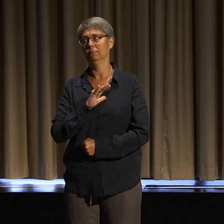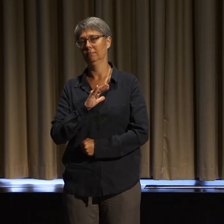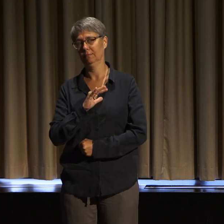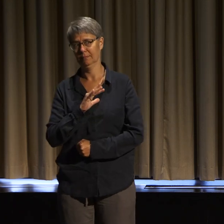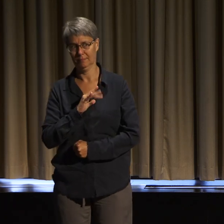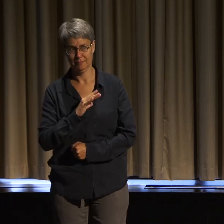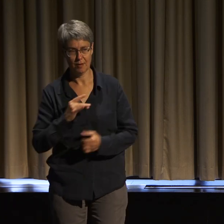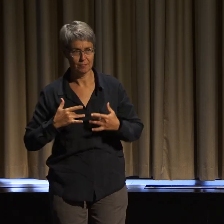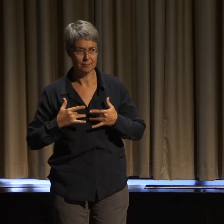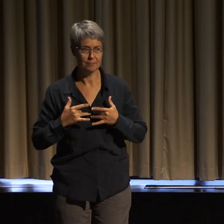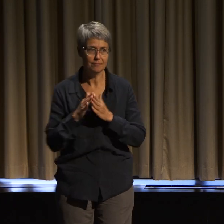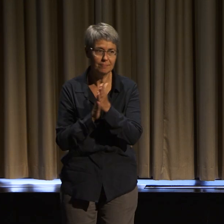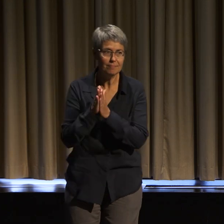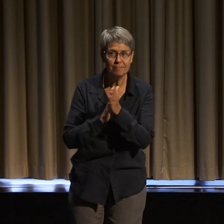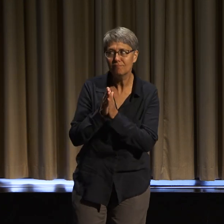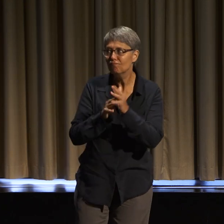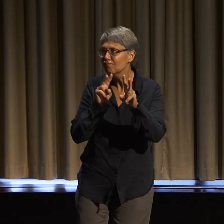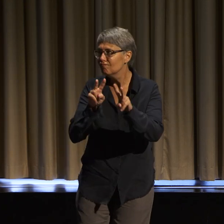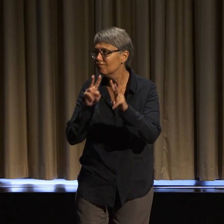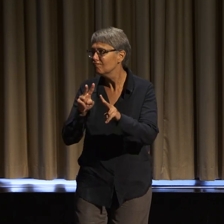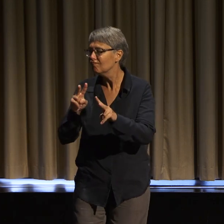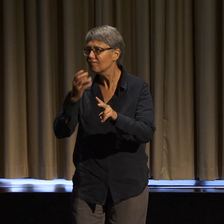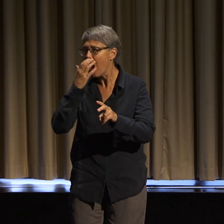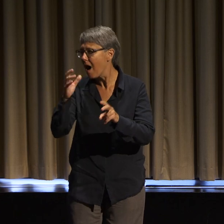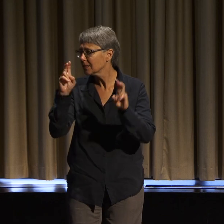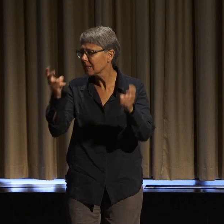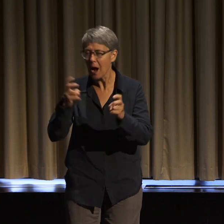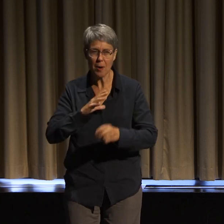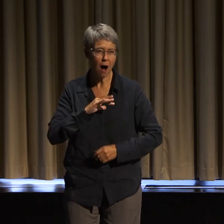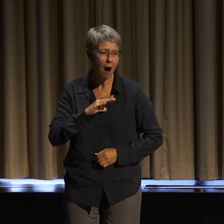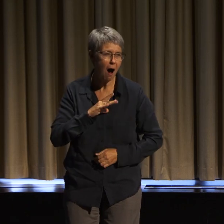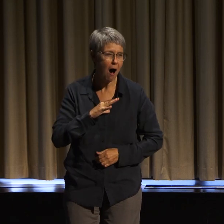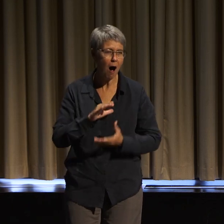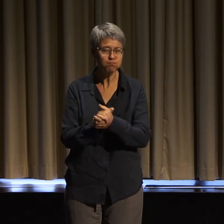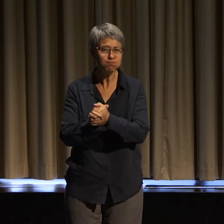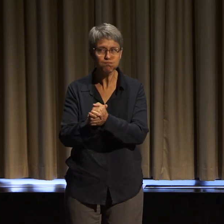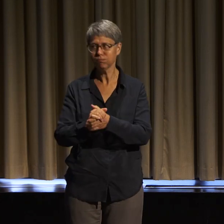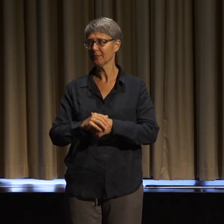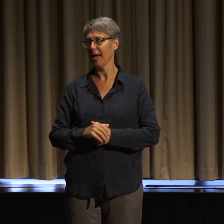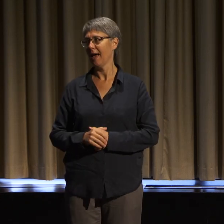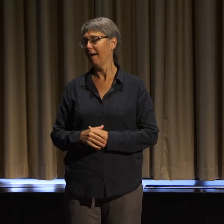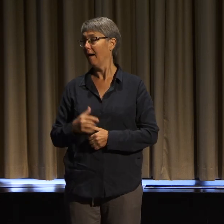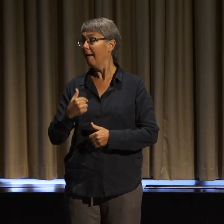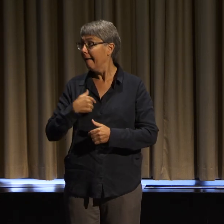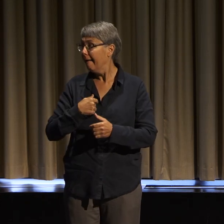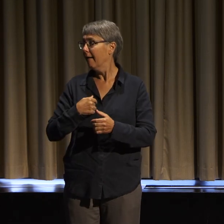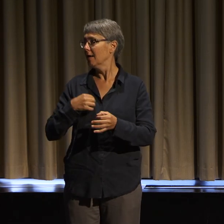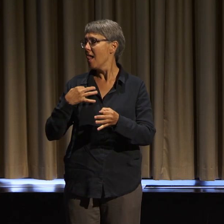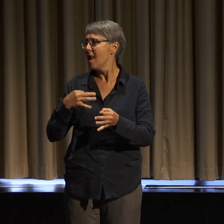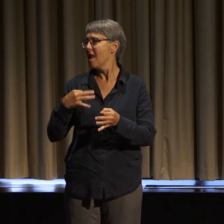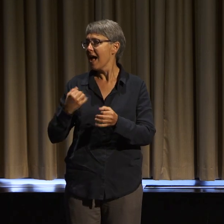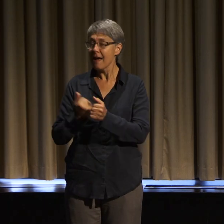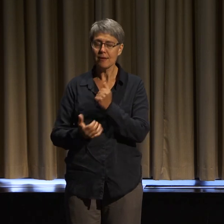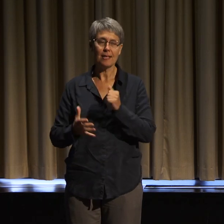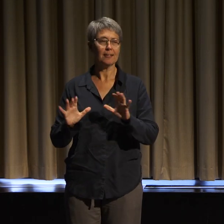to get all into just analysis. Because as Sharon was sharing, when I was typing out